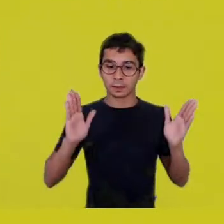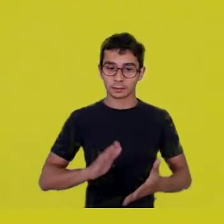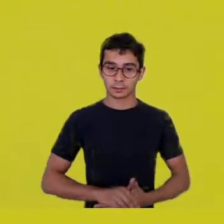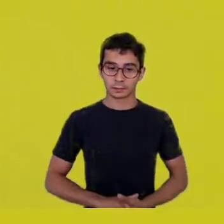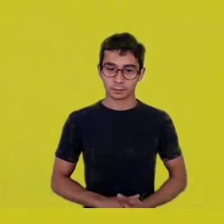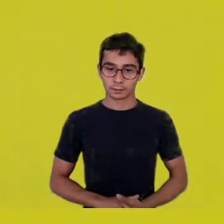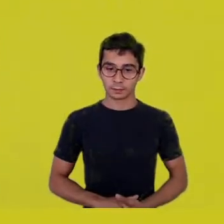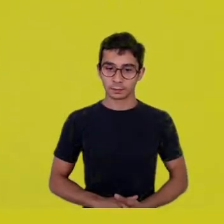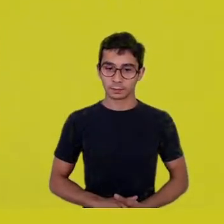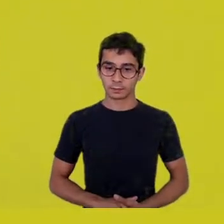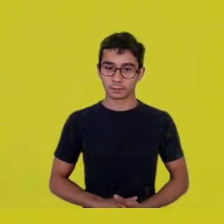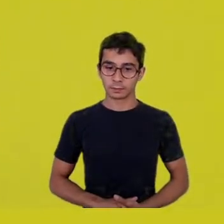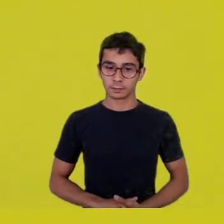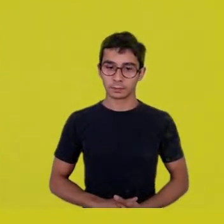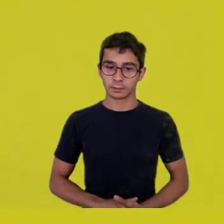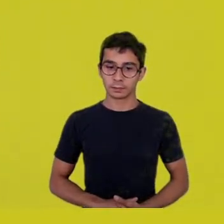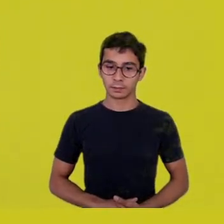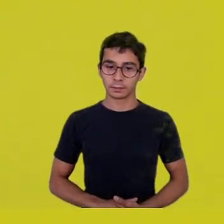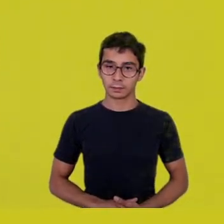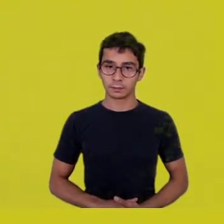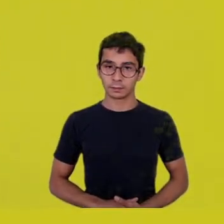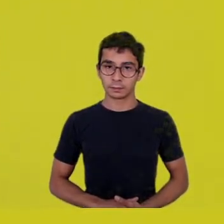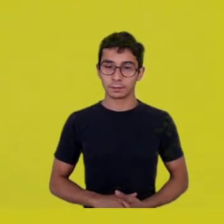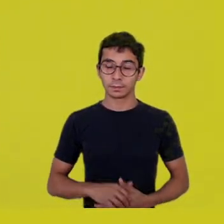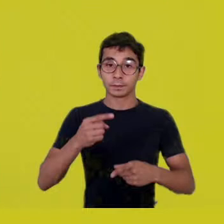intentional trap,